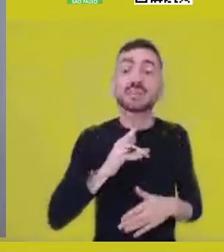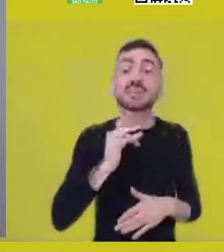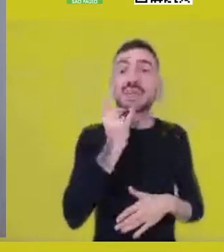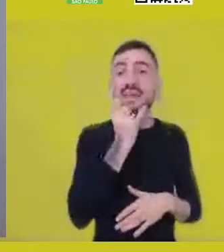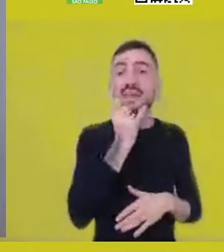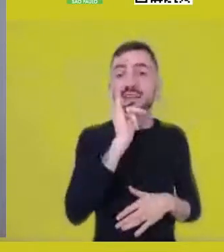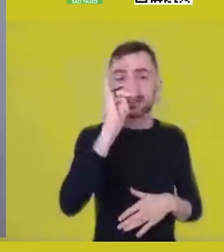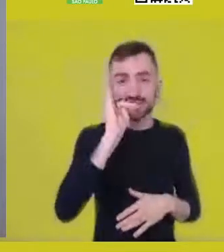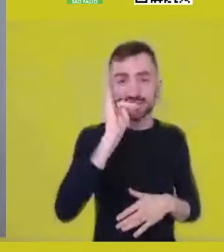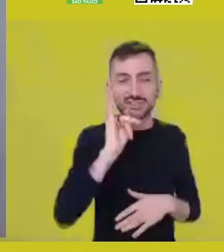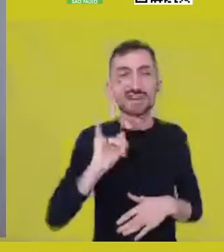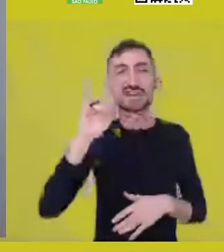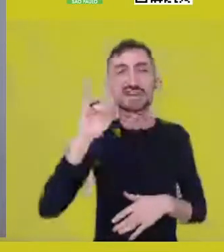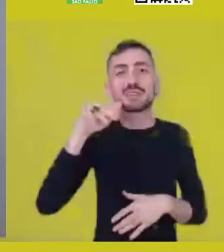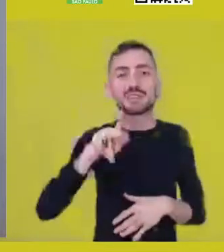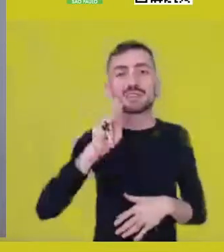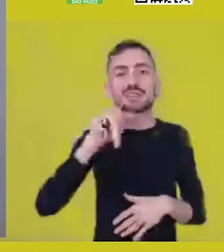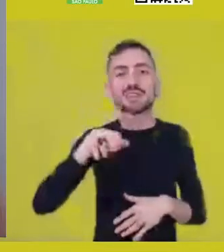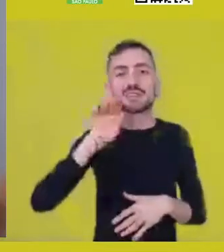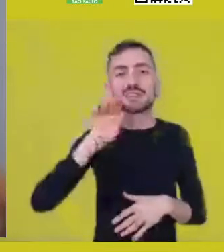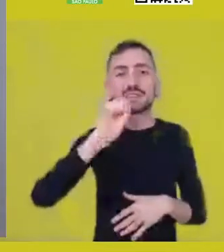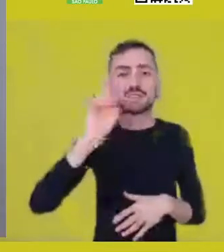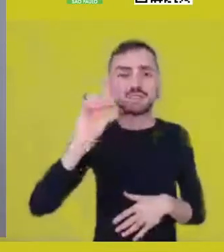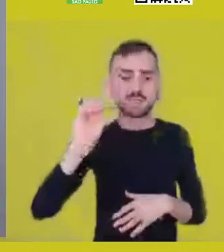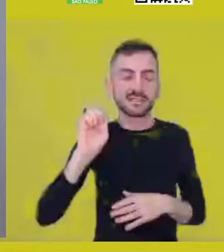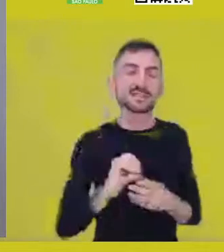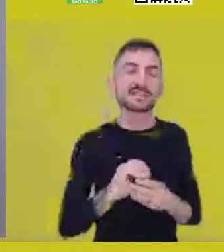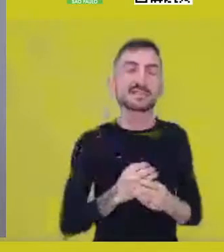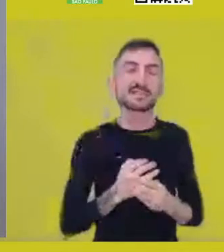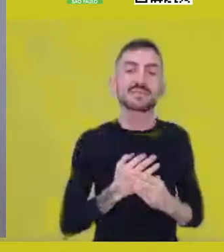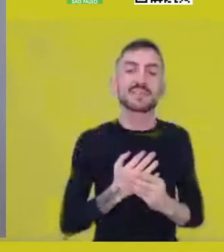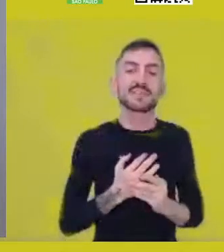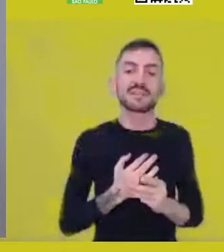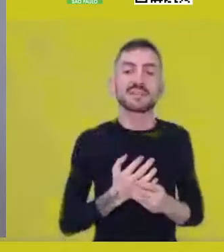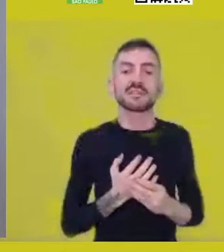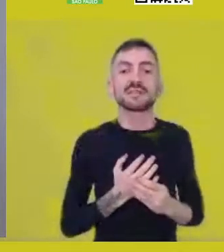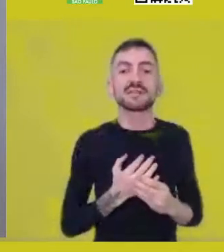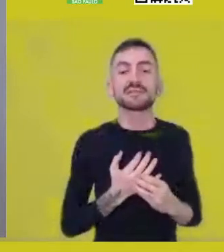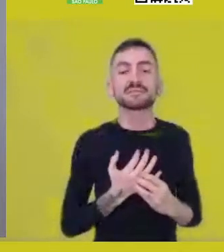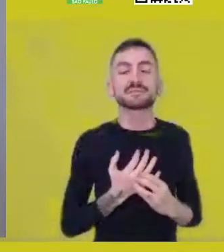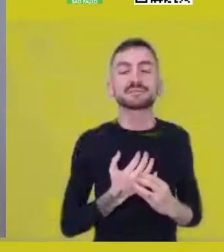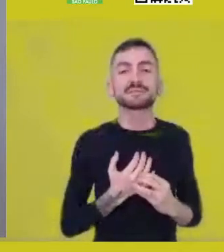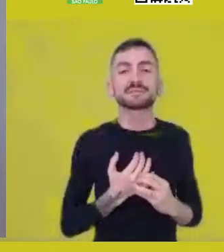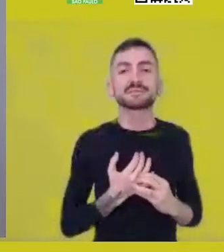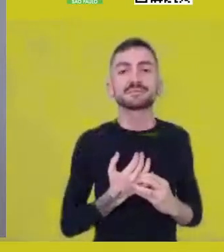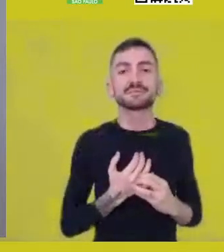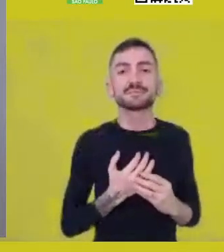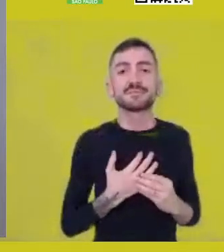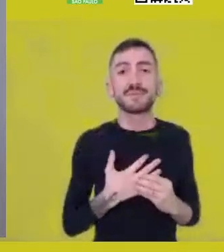that somehow establishes itself in the diaspora,